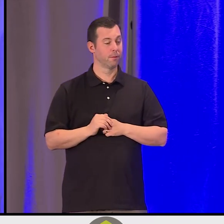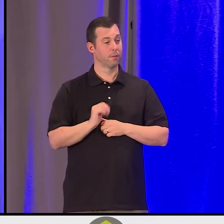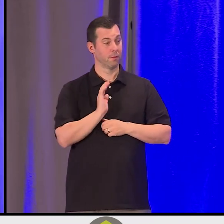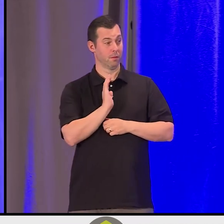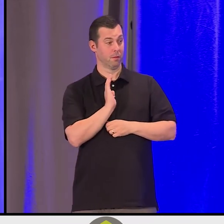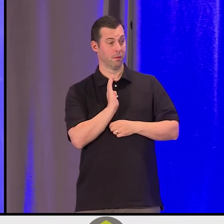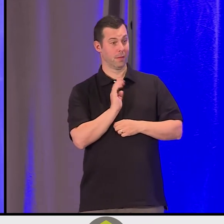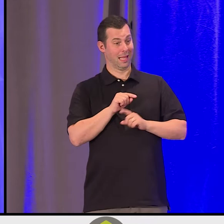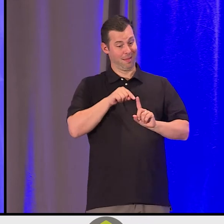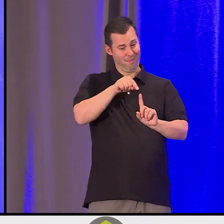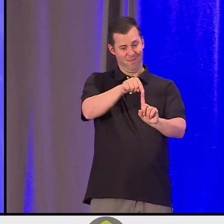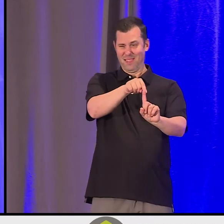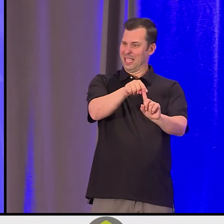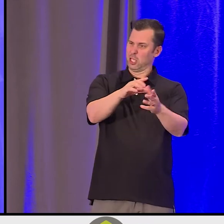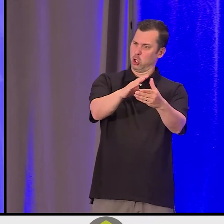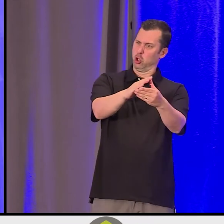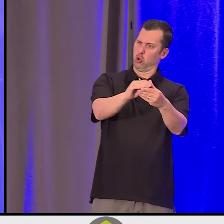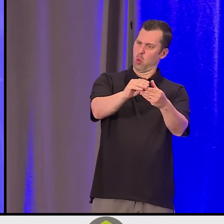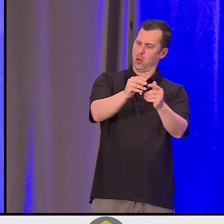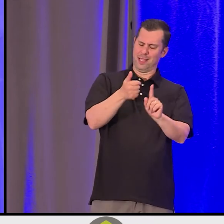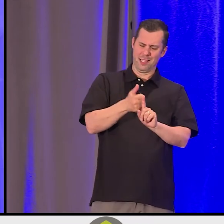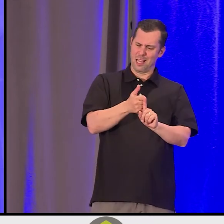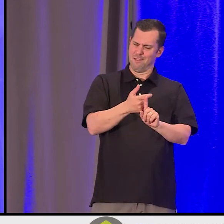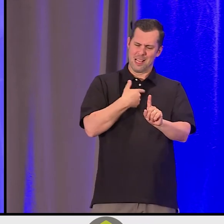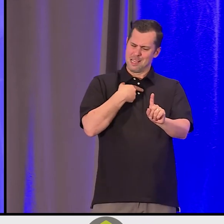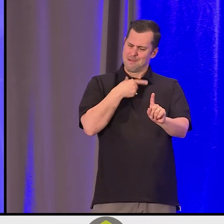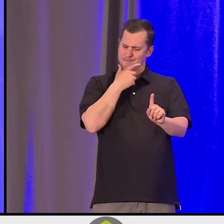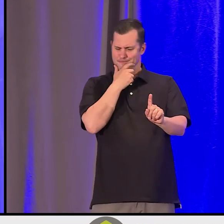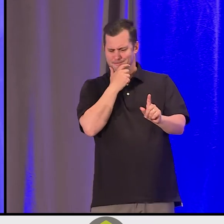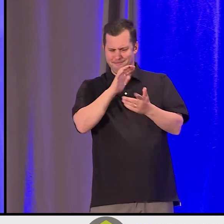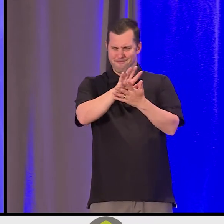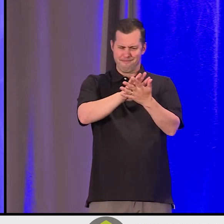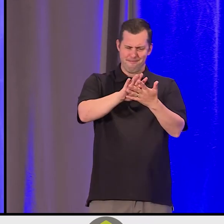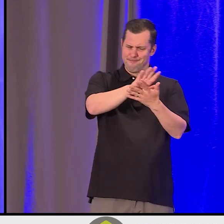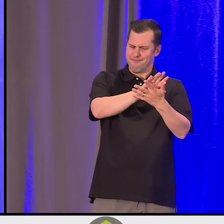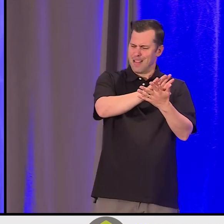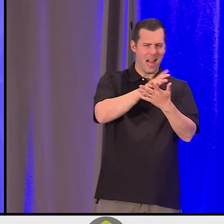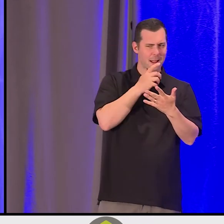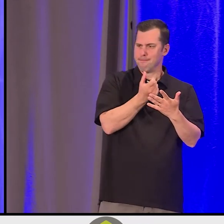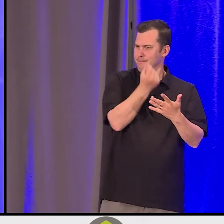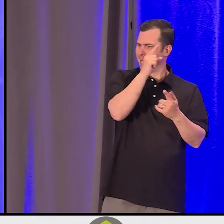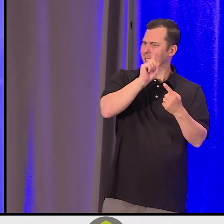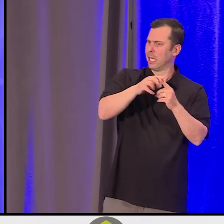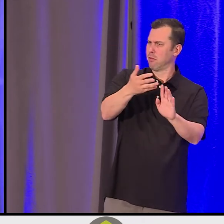that I didn't understand until we started our work, going on eight, nine years ago, was that story